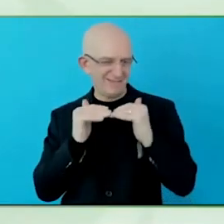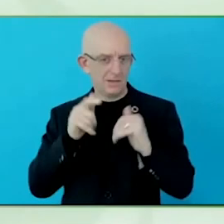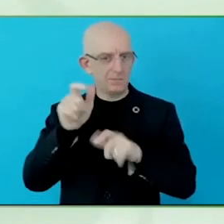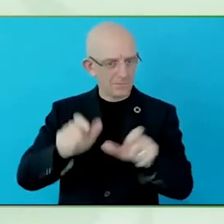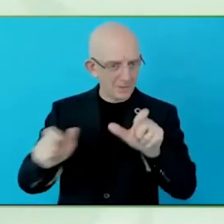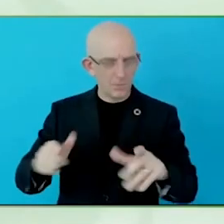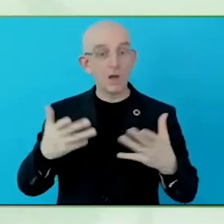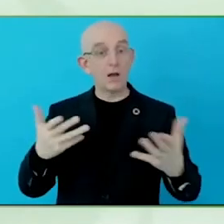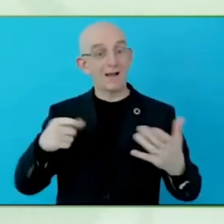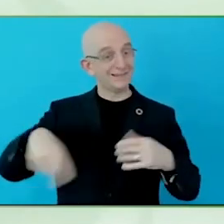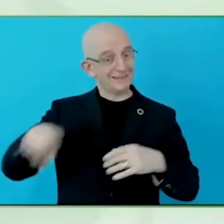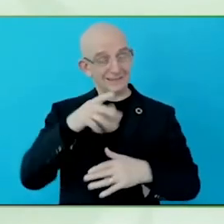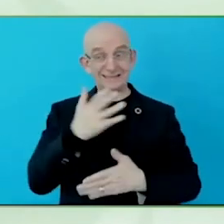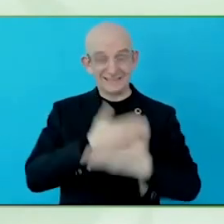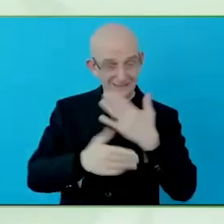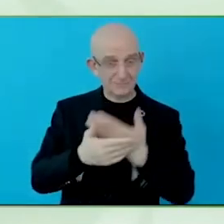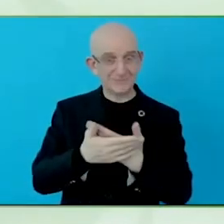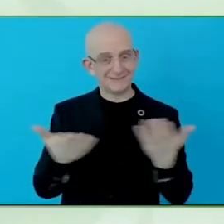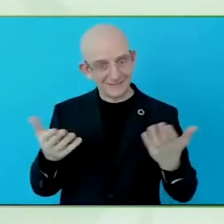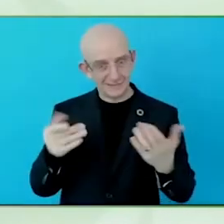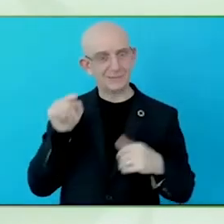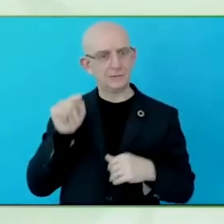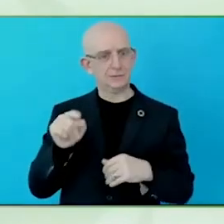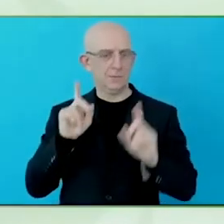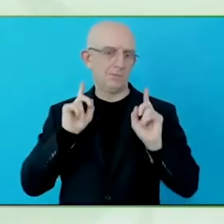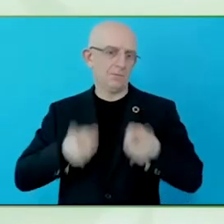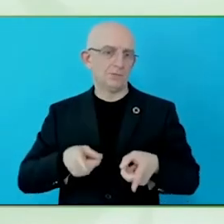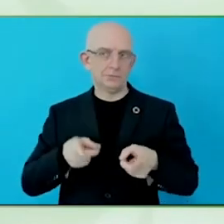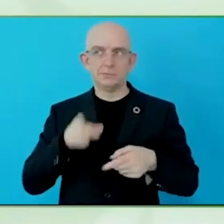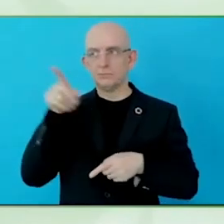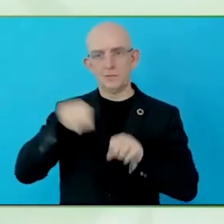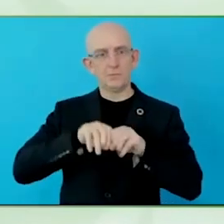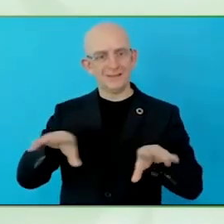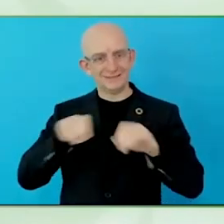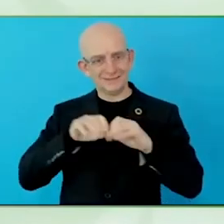to make sure that we have used of persons with disabilities. And are presented